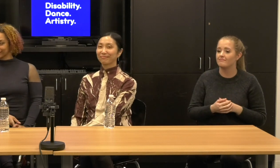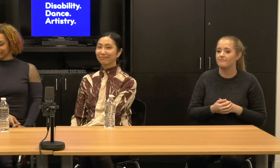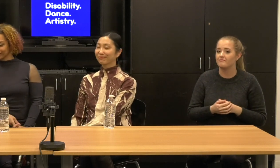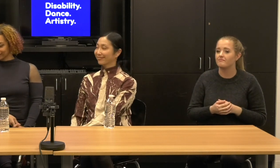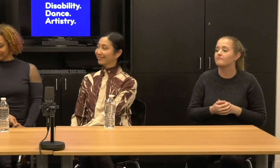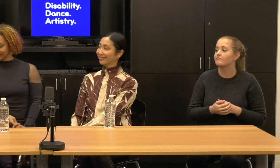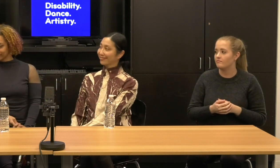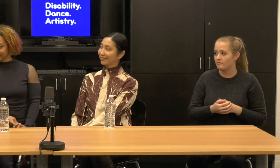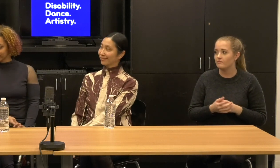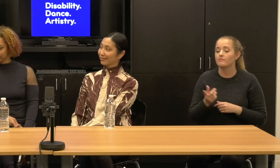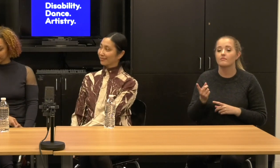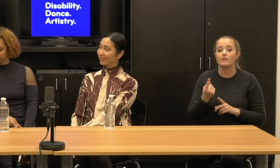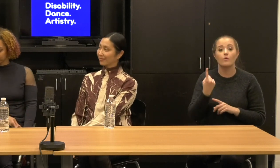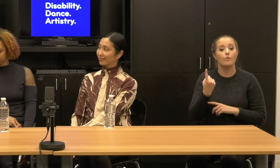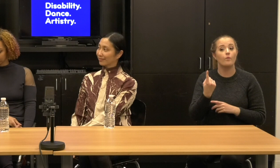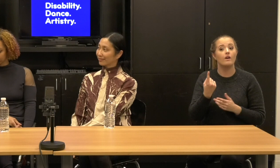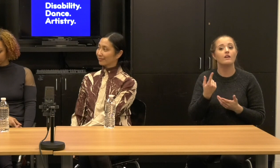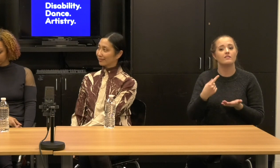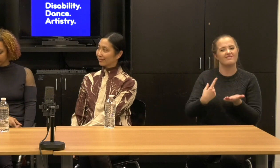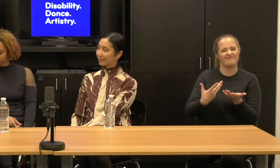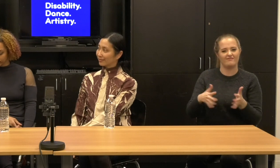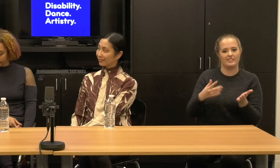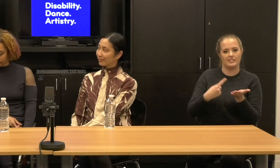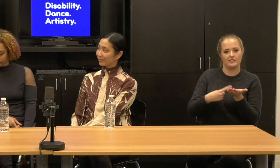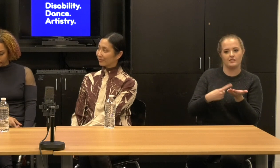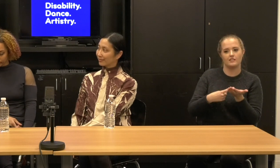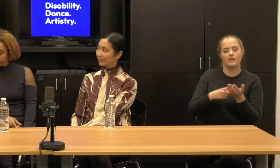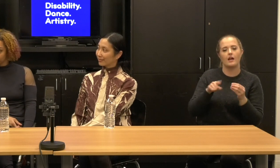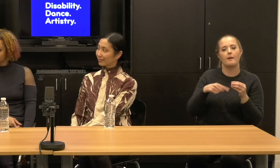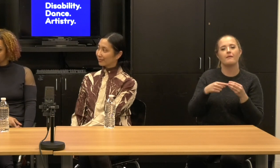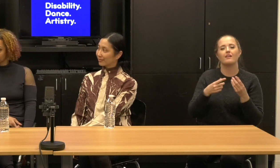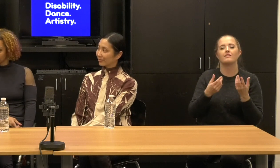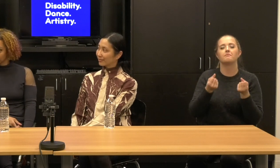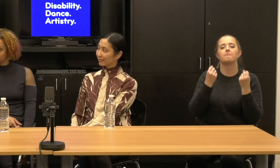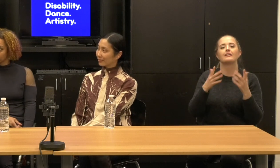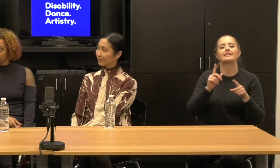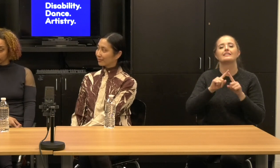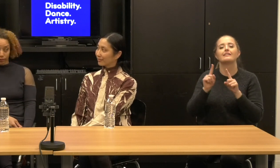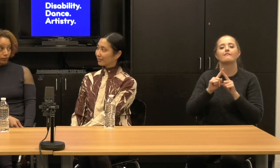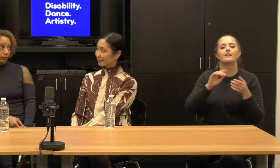so one of the, we talked a little bit about the various collaborations that came to make